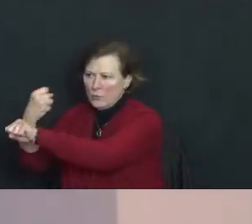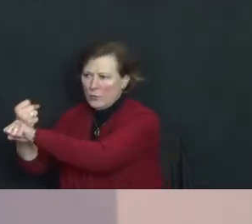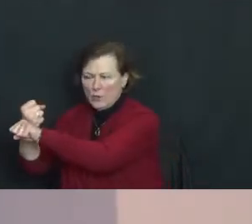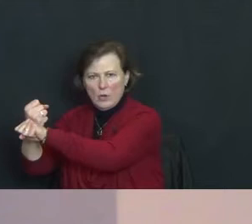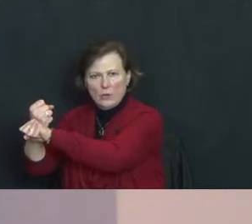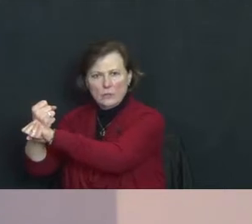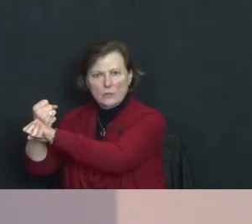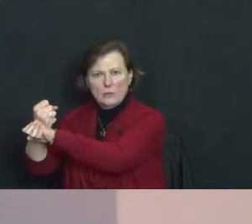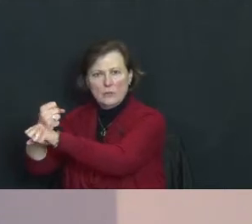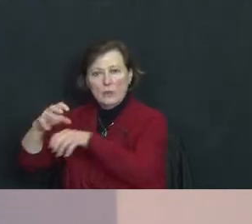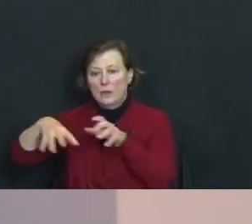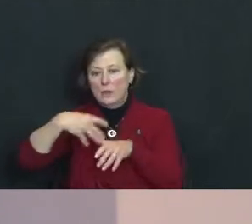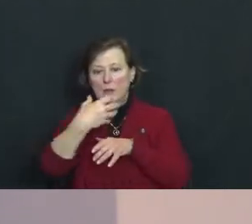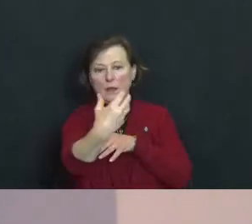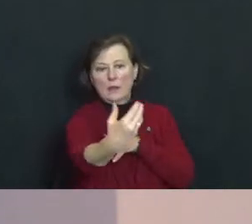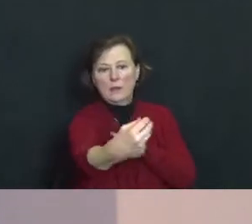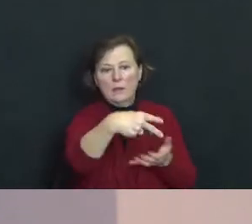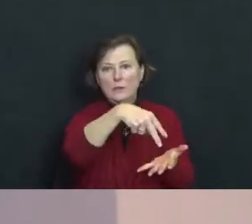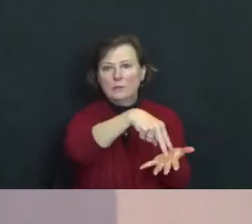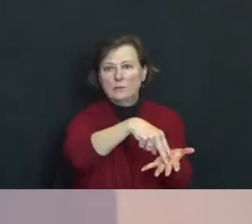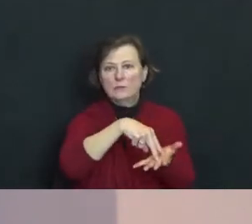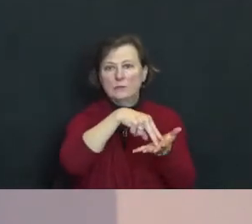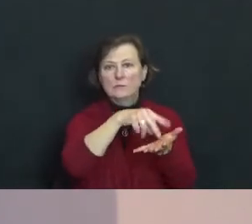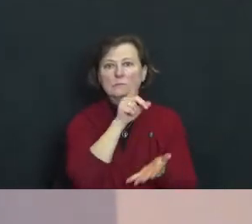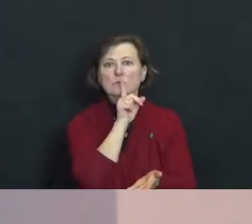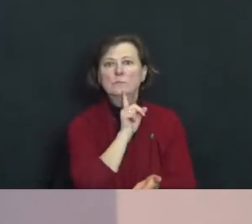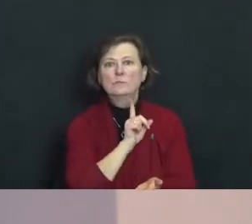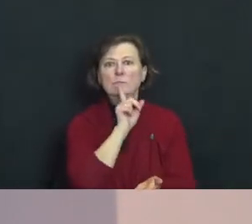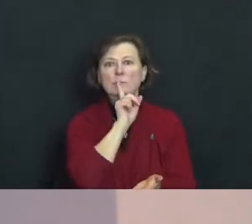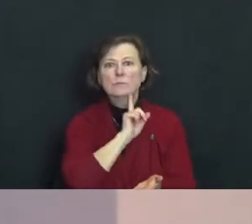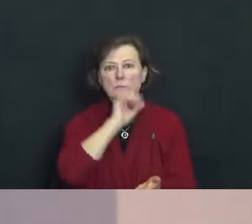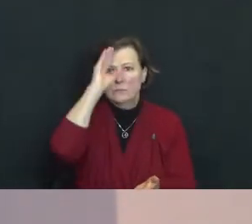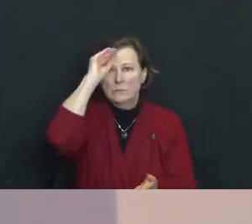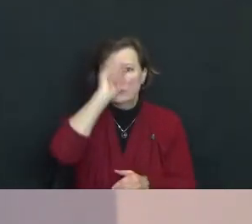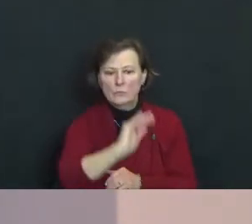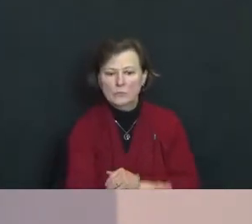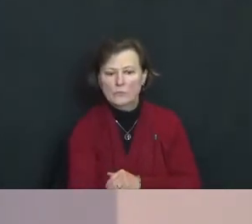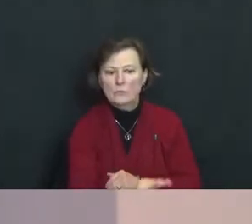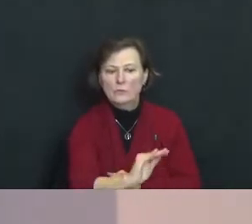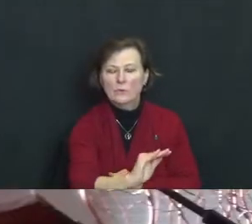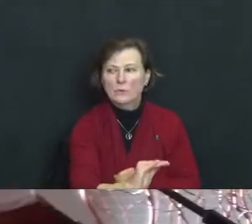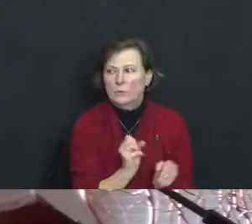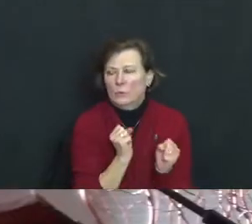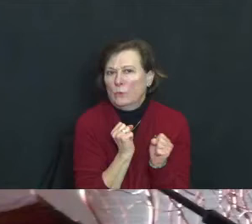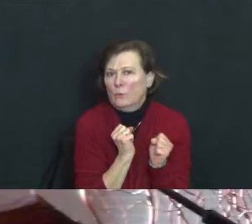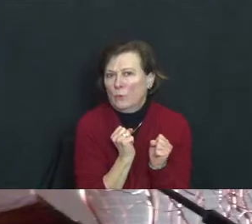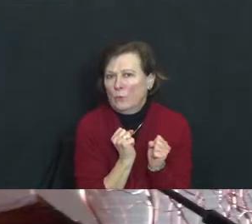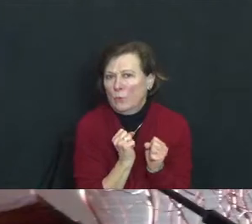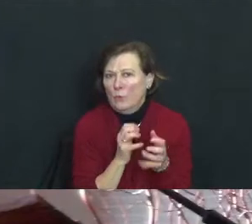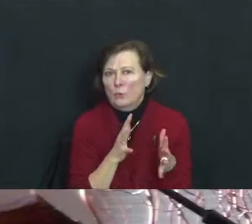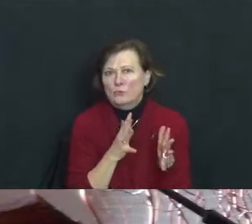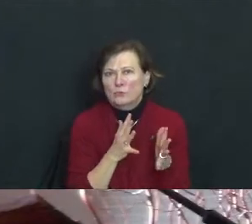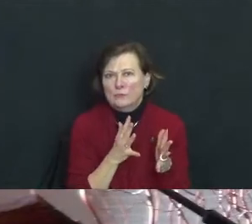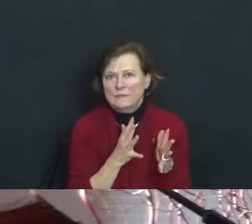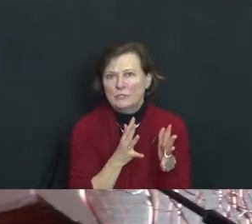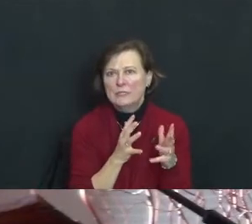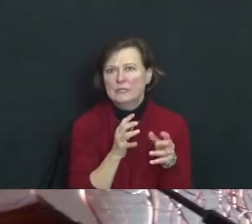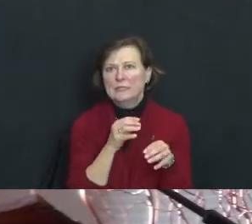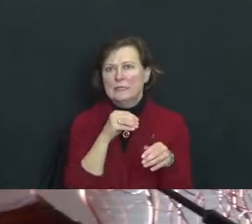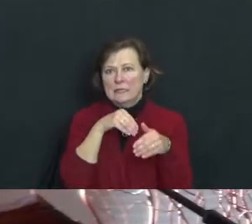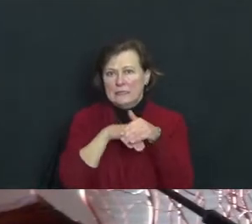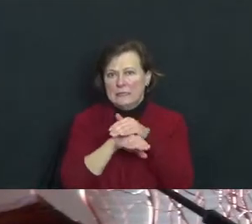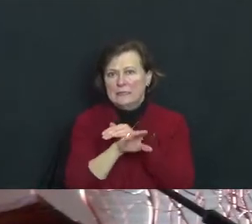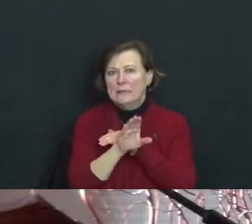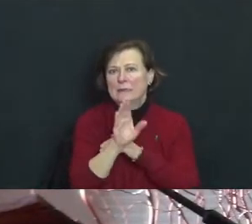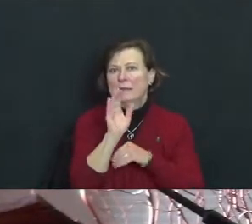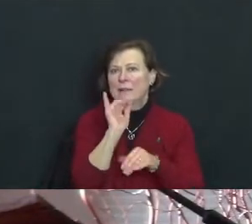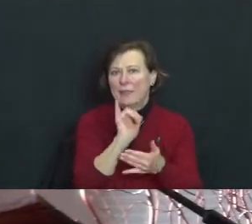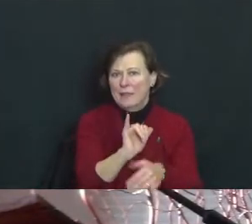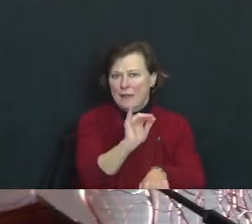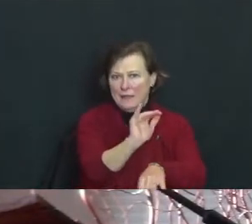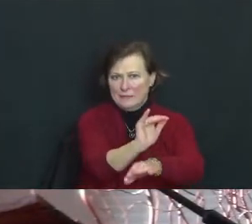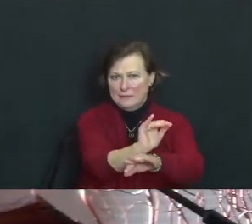Outside standing lonely boy child cold and shivering in the night.